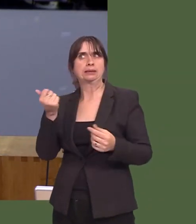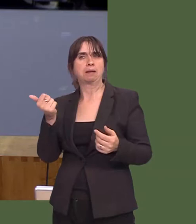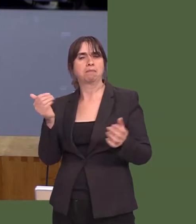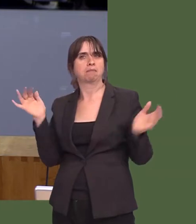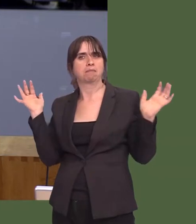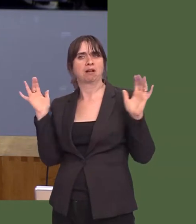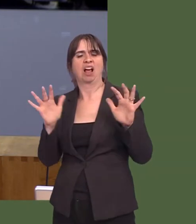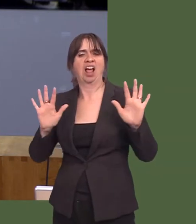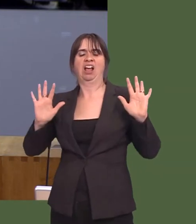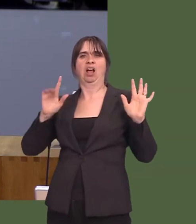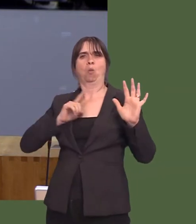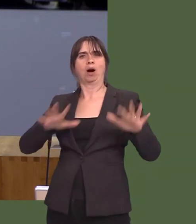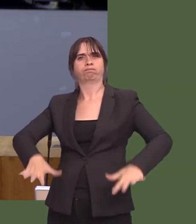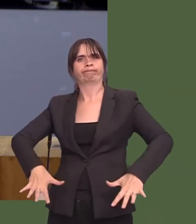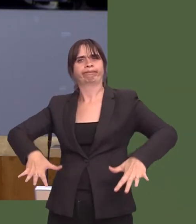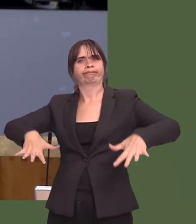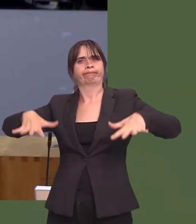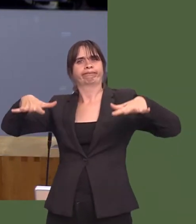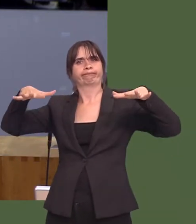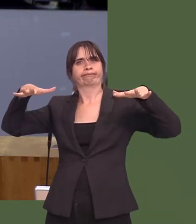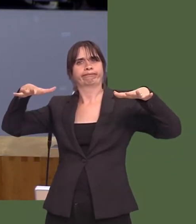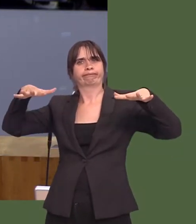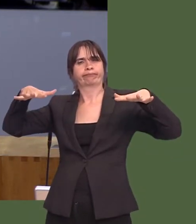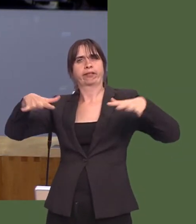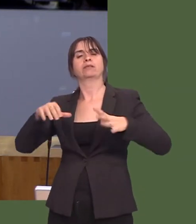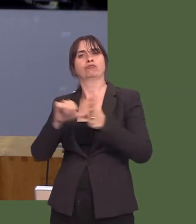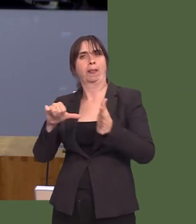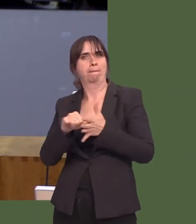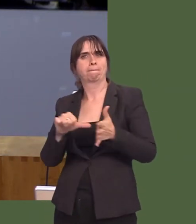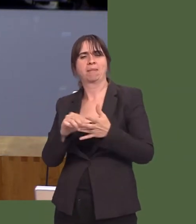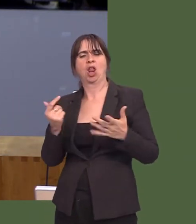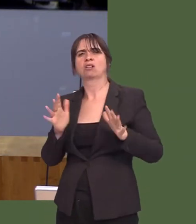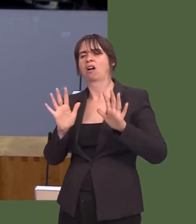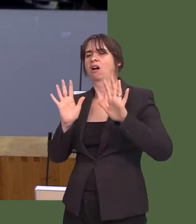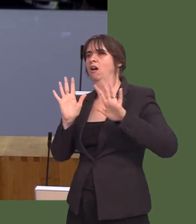and I notice the publication of a report by the Public Accounts Committee today that criticised